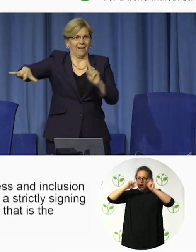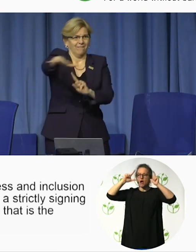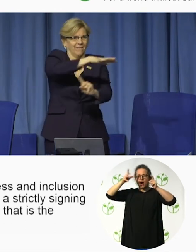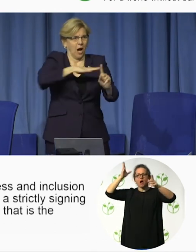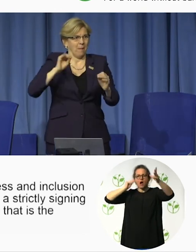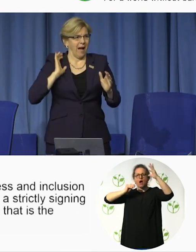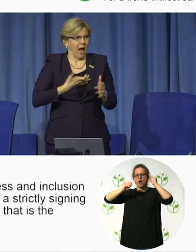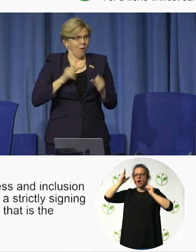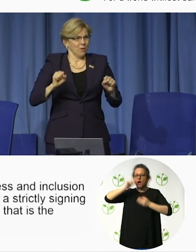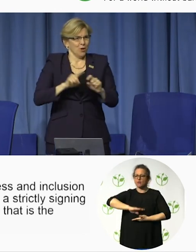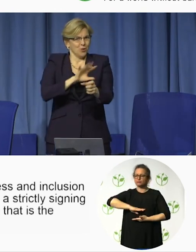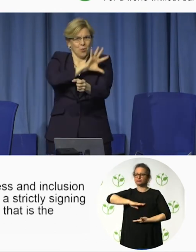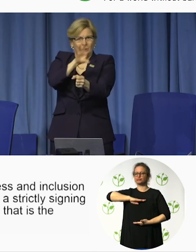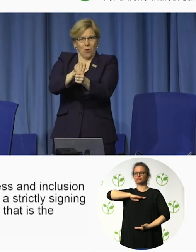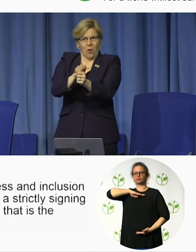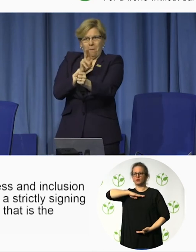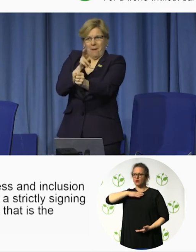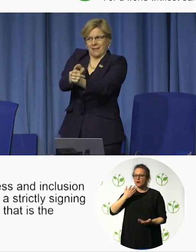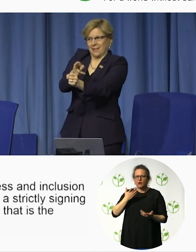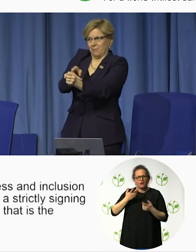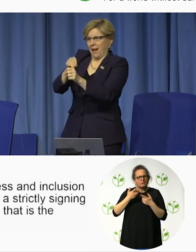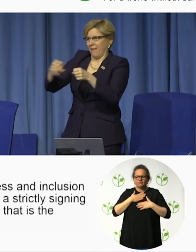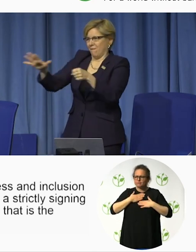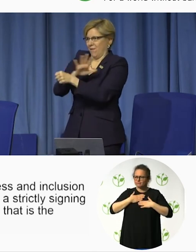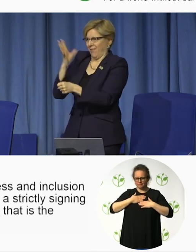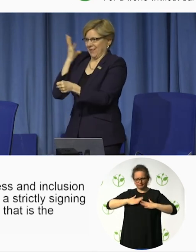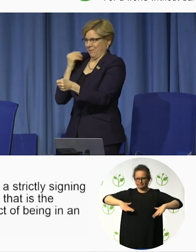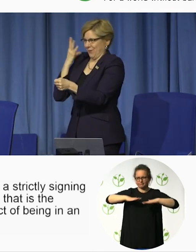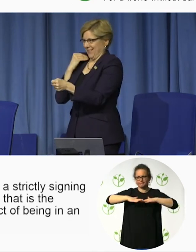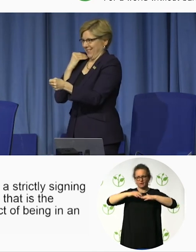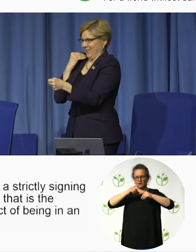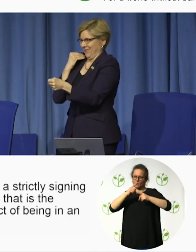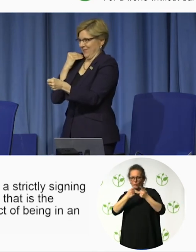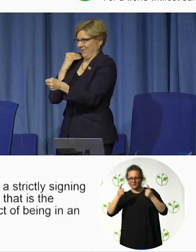It's the difference, it's the impact of being in an all signing environment and our ability